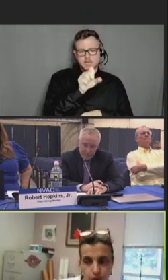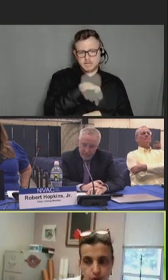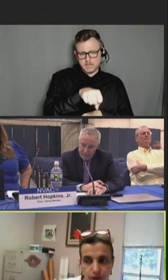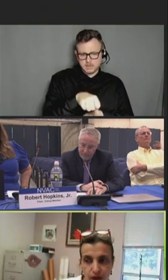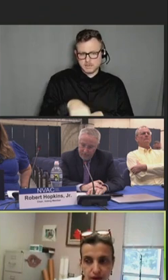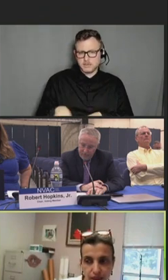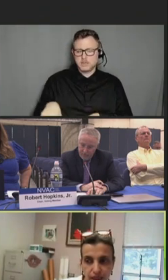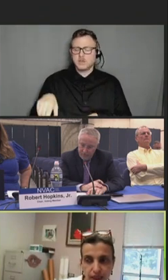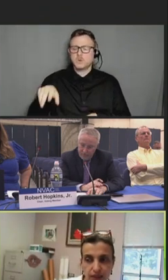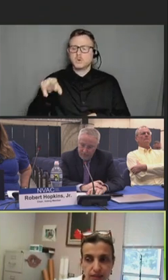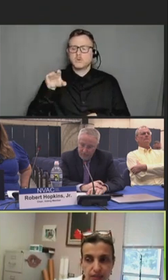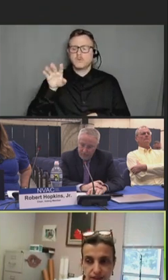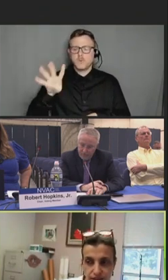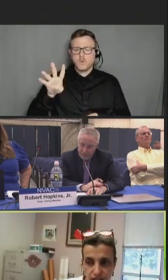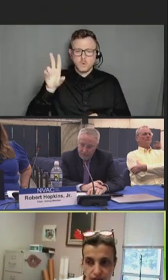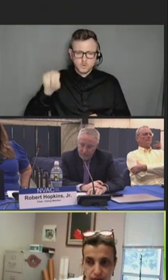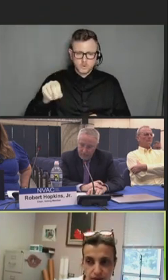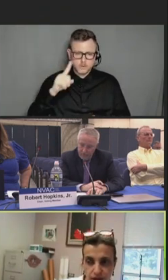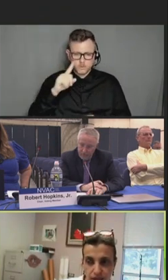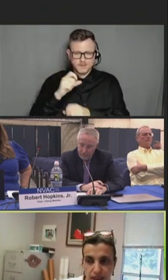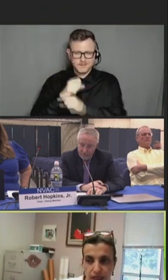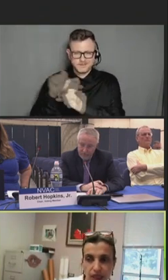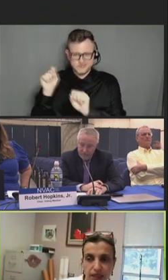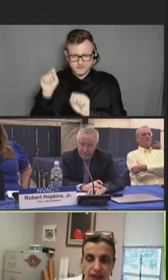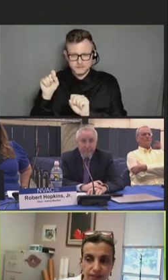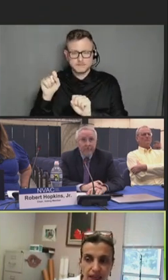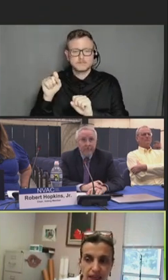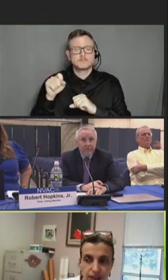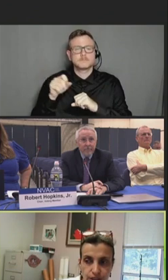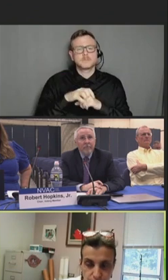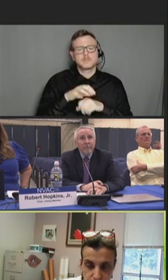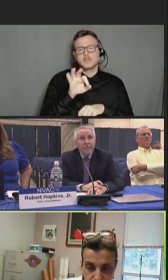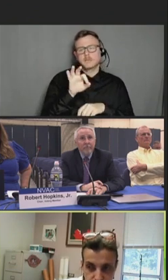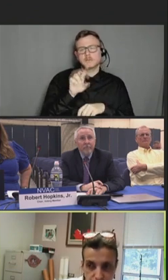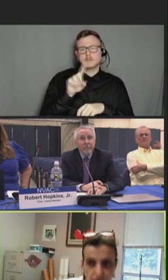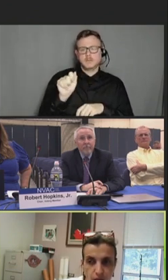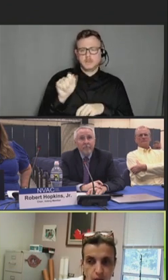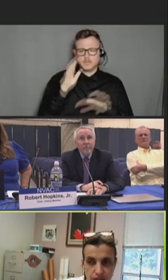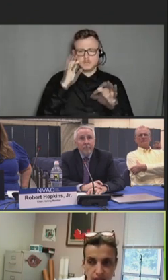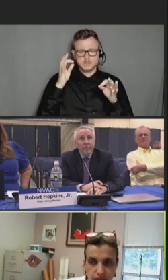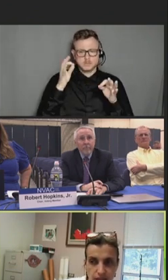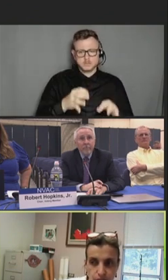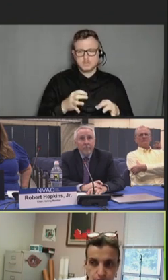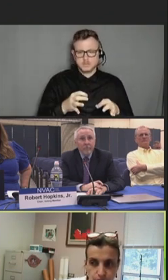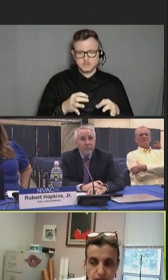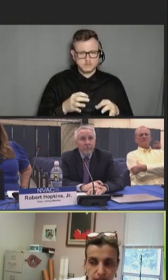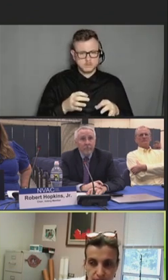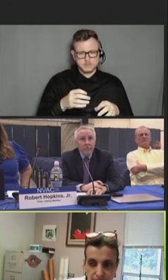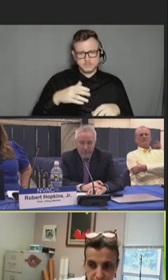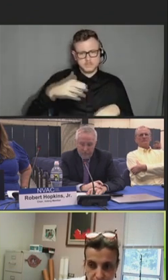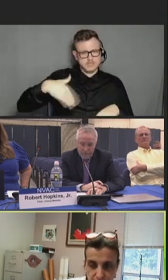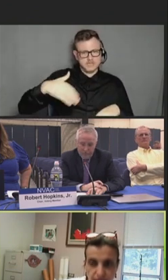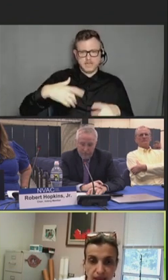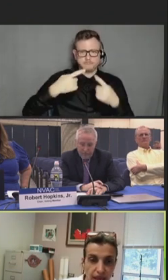no regarding the safety of the product. The FDA decision was not issued yet.